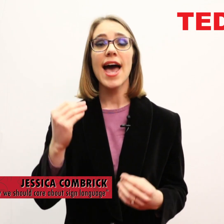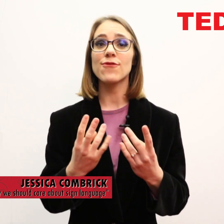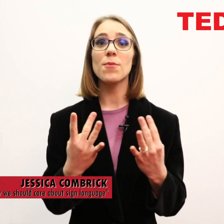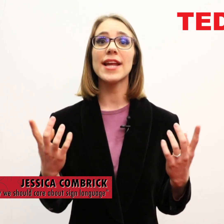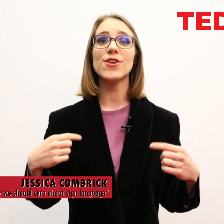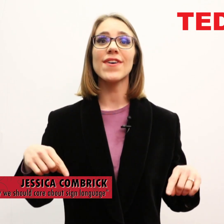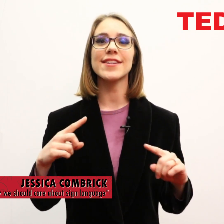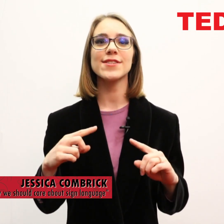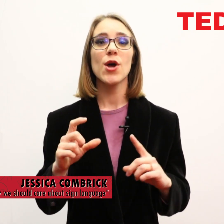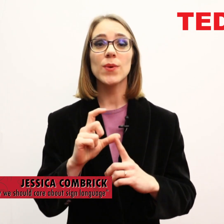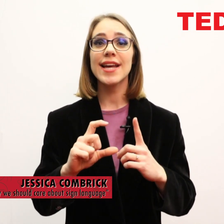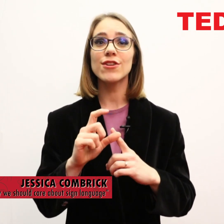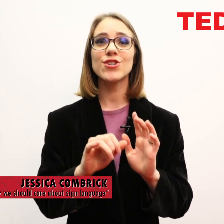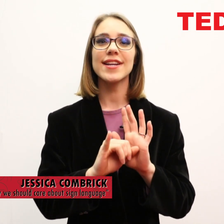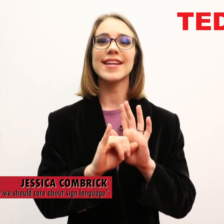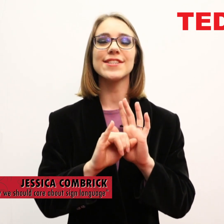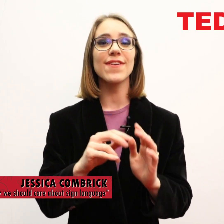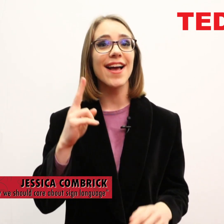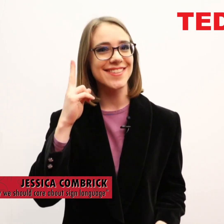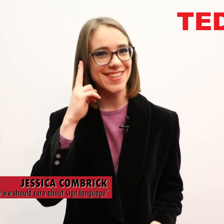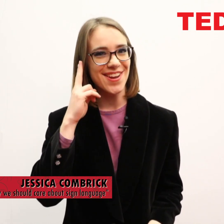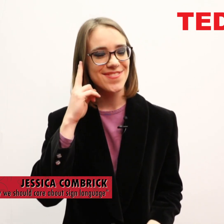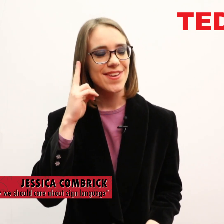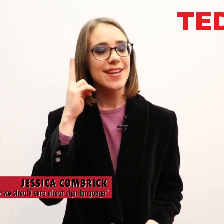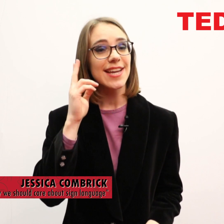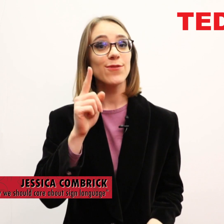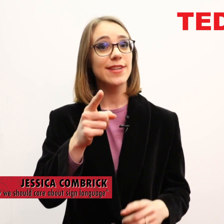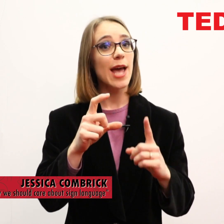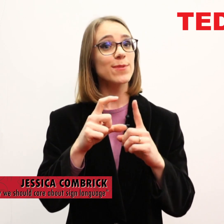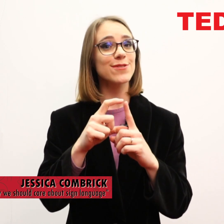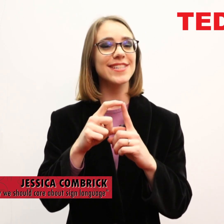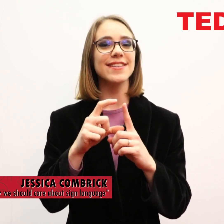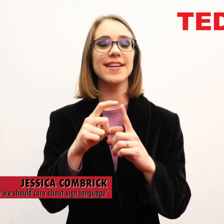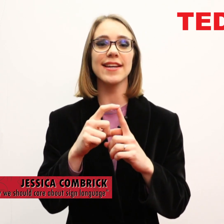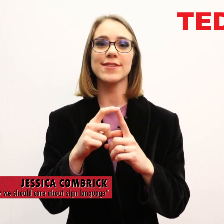And for many of us, we culturally identify as ‘Deaf’. ‘Deaf’ with a capital ‘D’, that is,